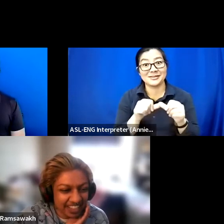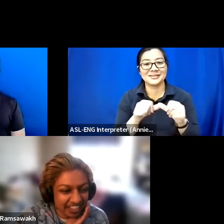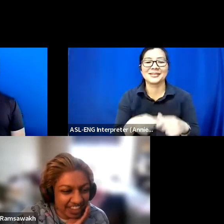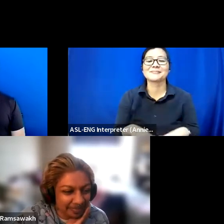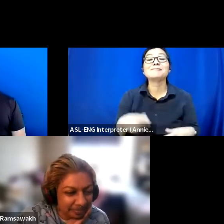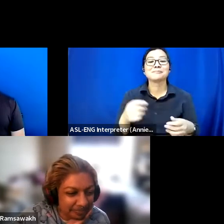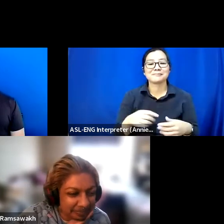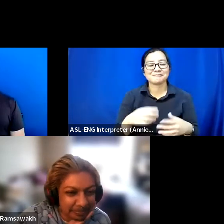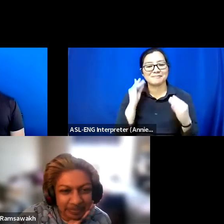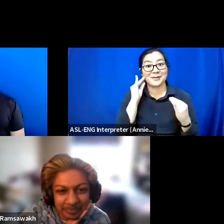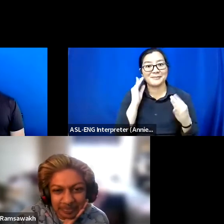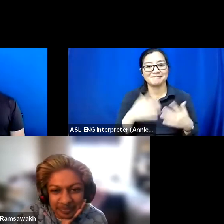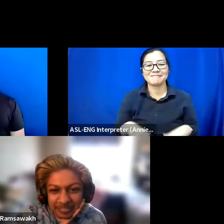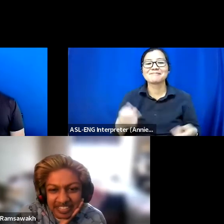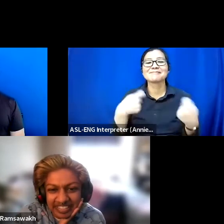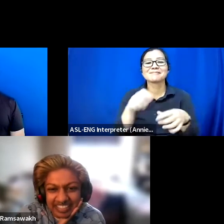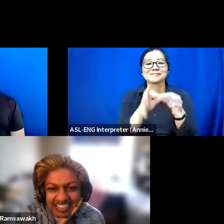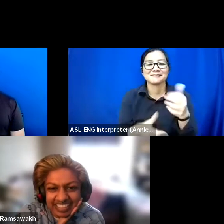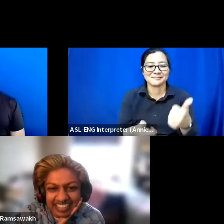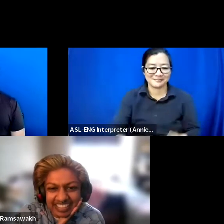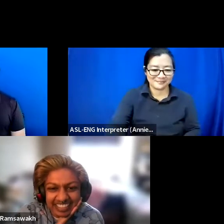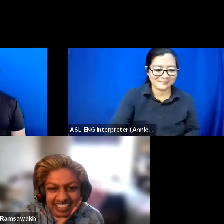End of thought. This is Skye speaking.